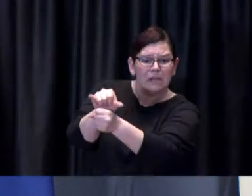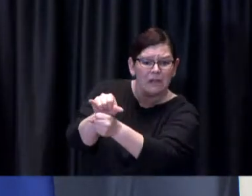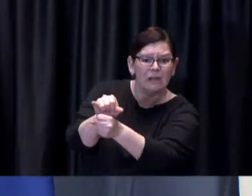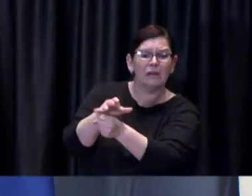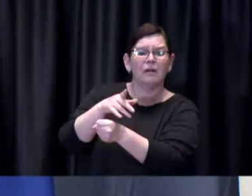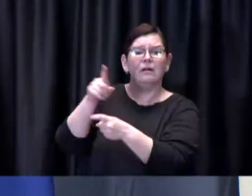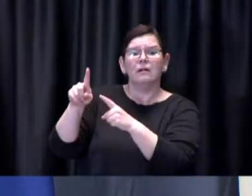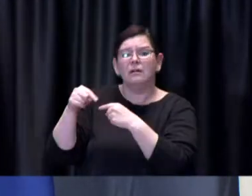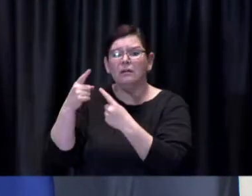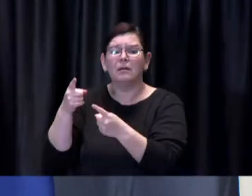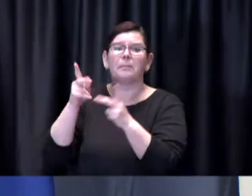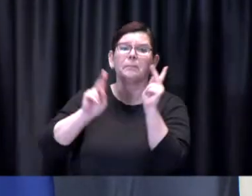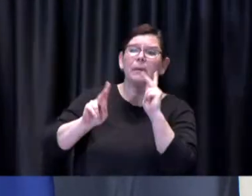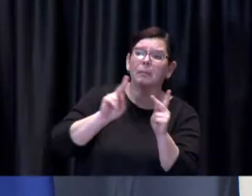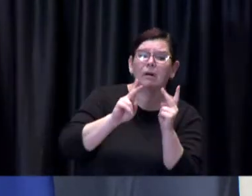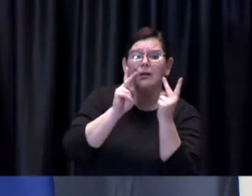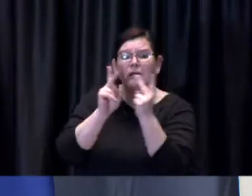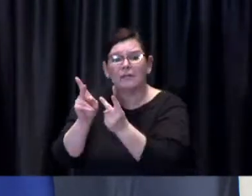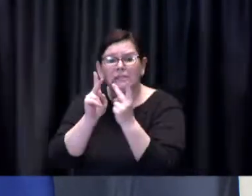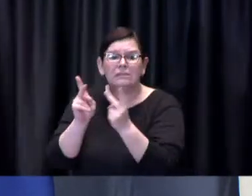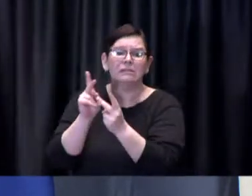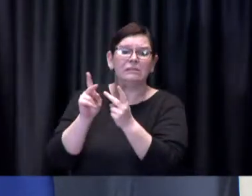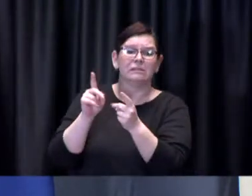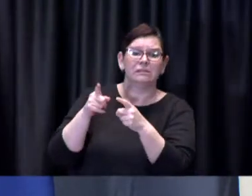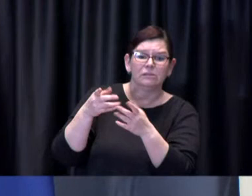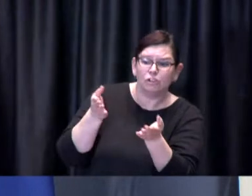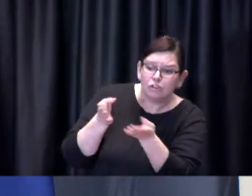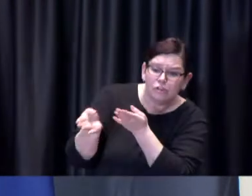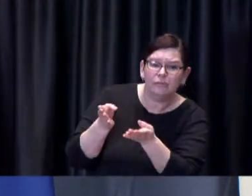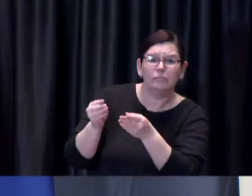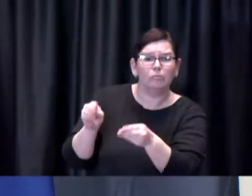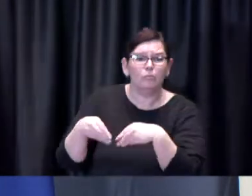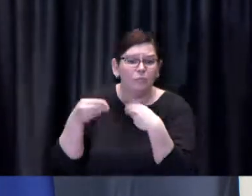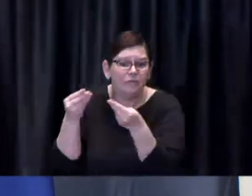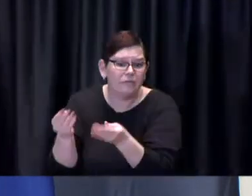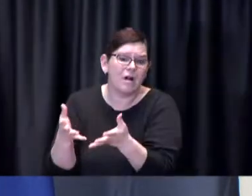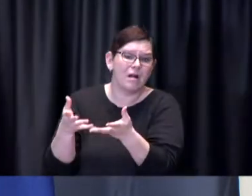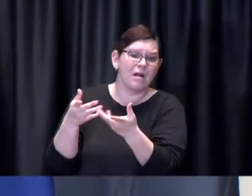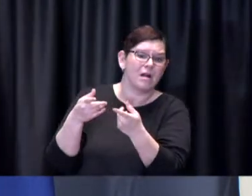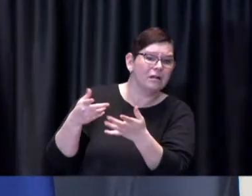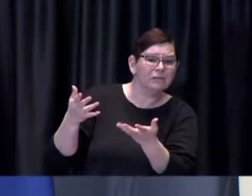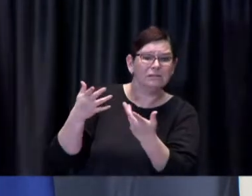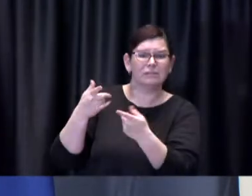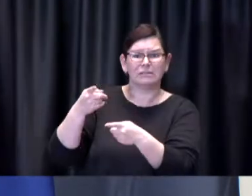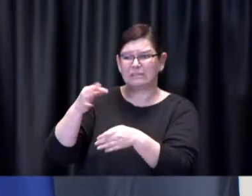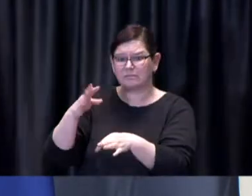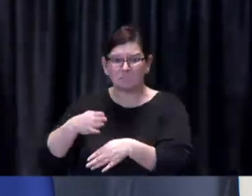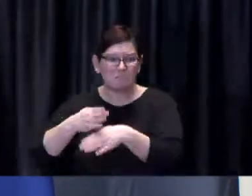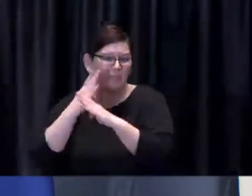due to physical, social or mental barriers, are consistently unable to leave their home to visit a clinic,